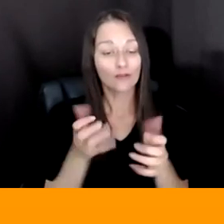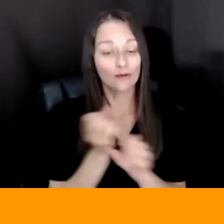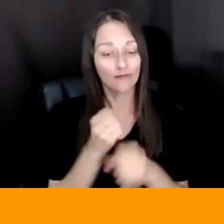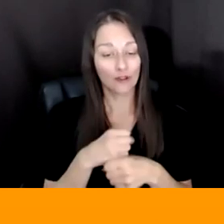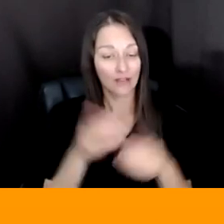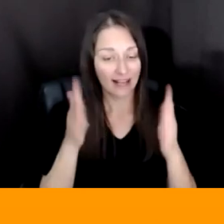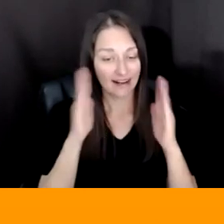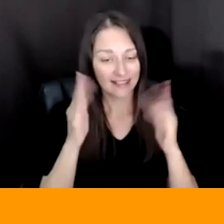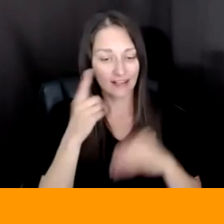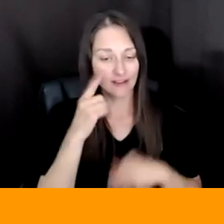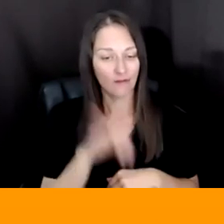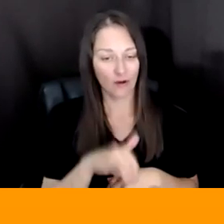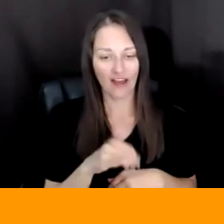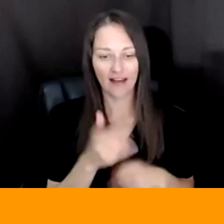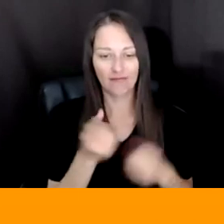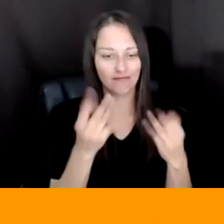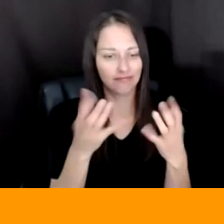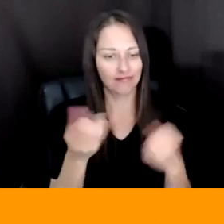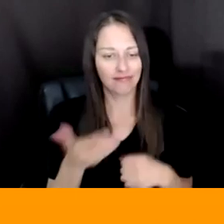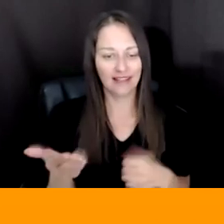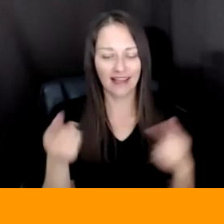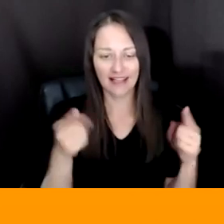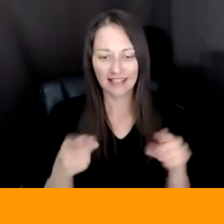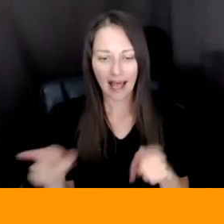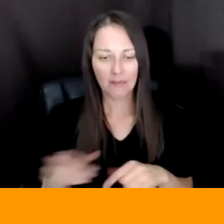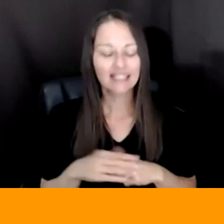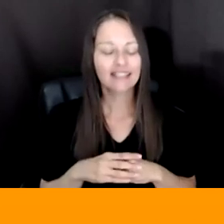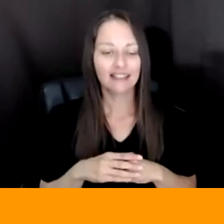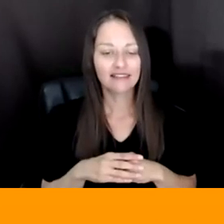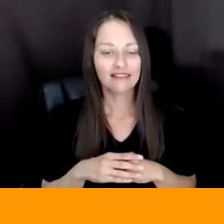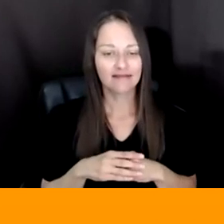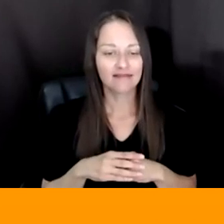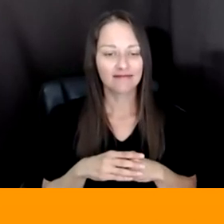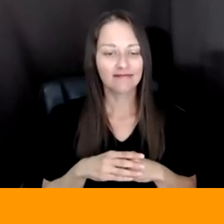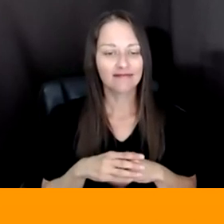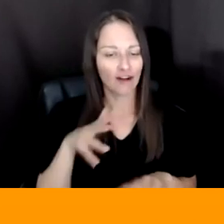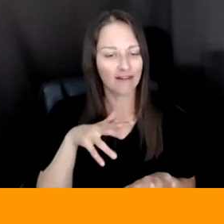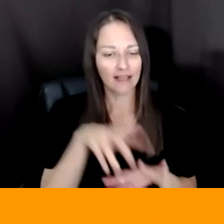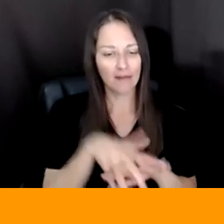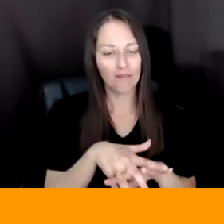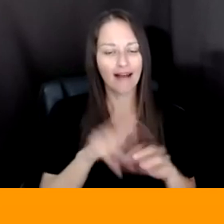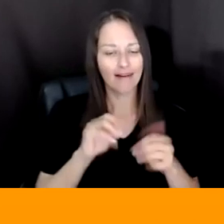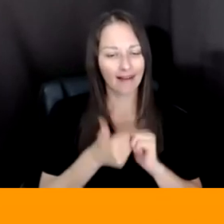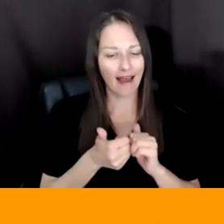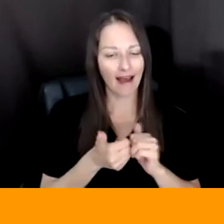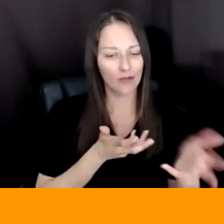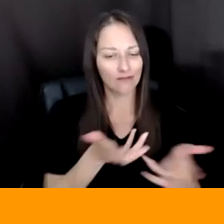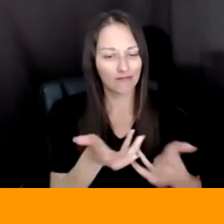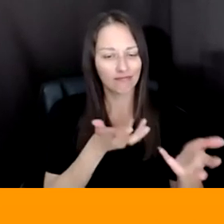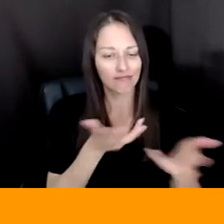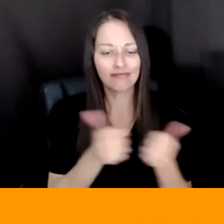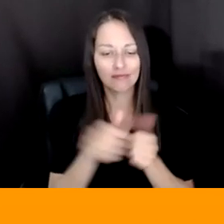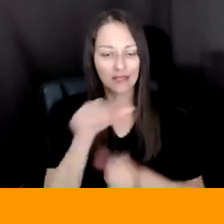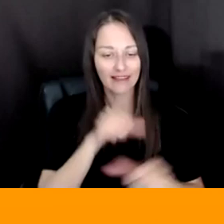AROUND US THAT ARE EMBEDDING, RIGHT, THE WAYS THAT WE INTERACT WITH EACH OTHER ON MANY, MANY, MANY,